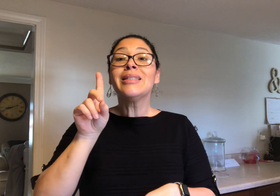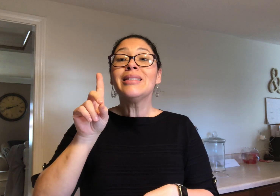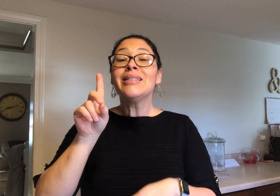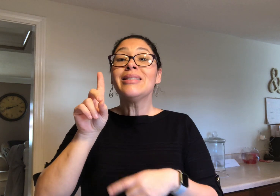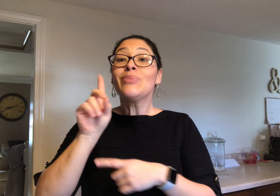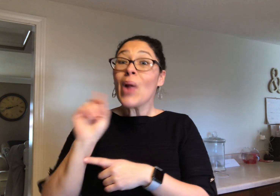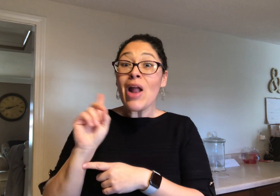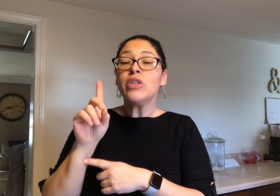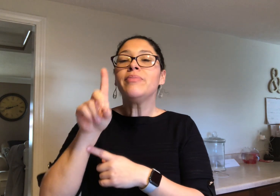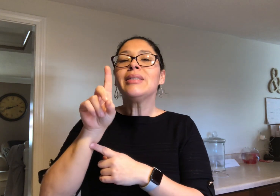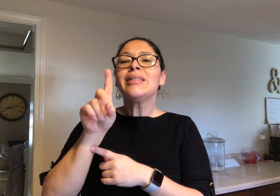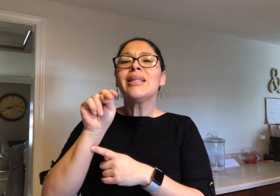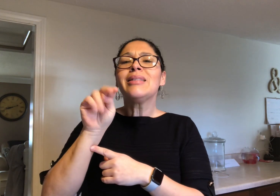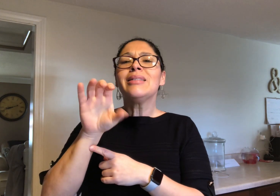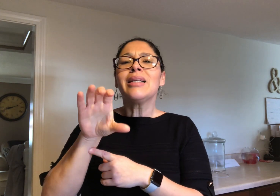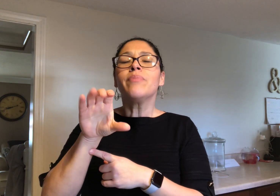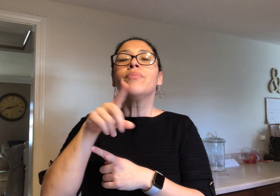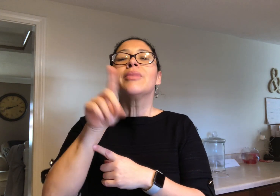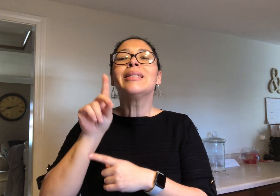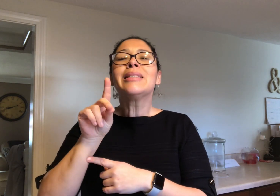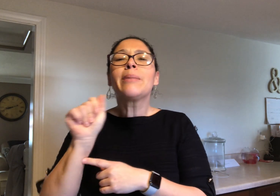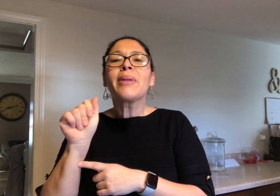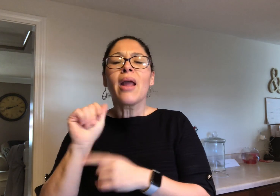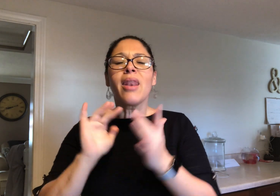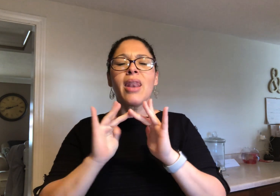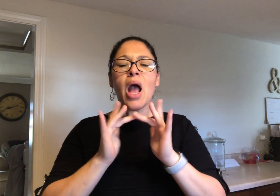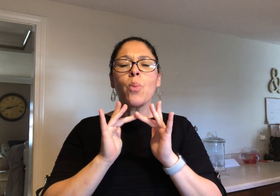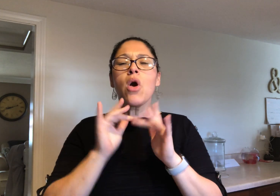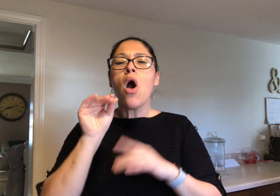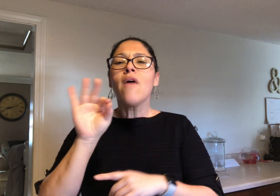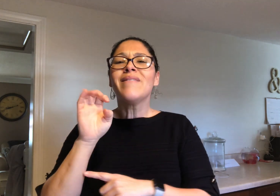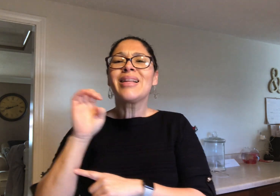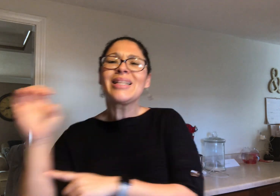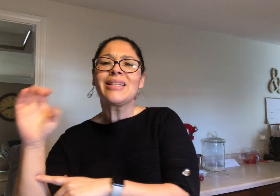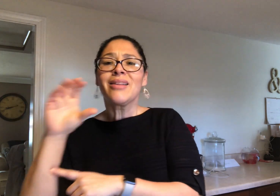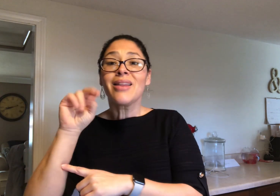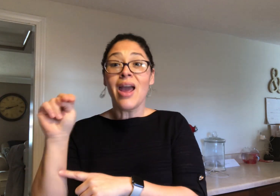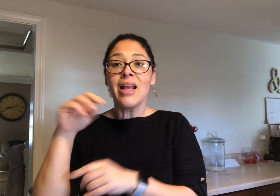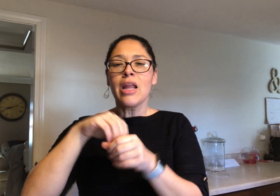The first town hall meeting will be at Disability Network of Eastern CT (DNEC)